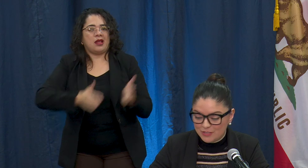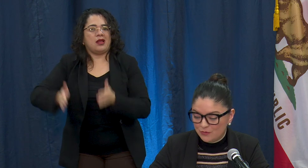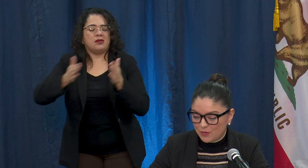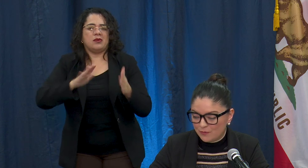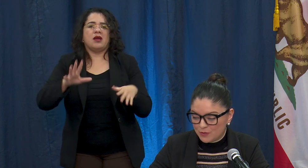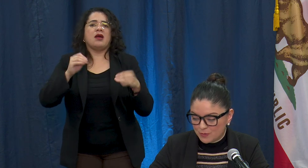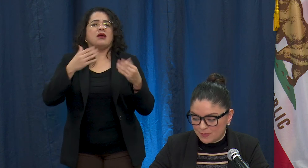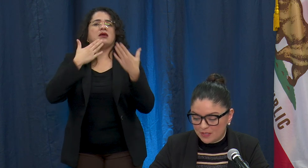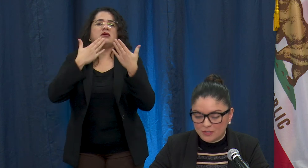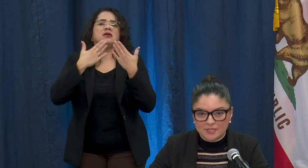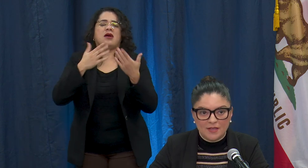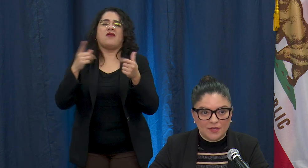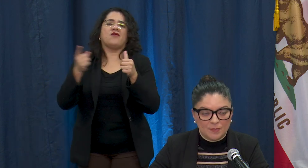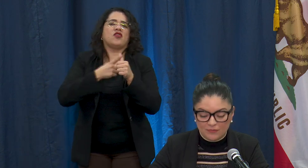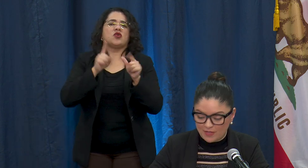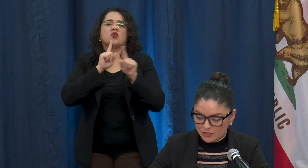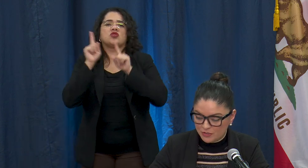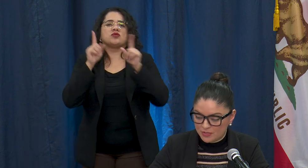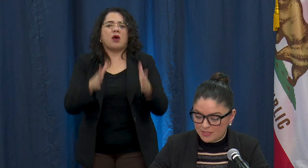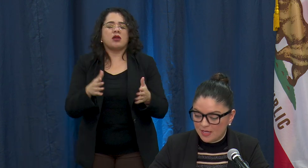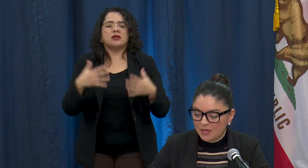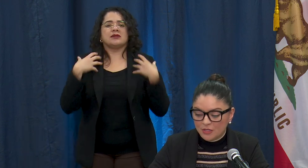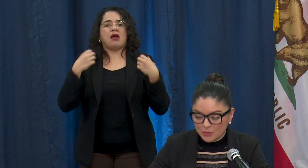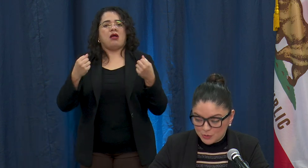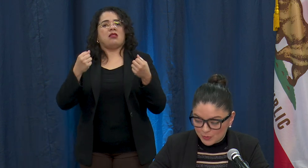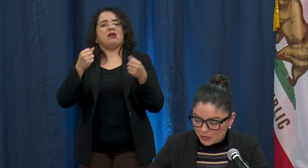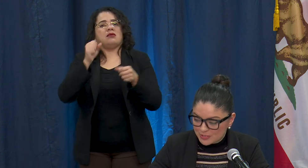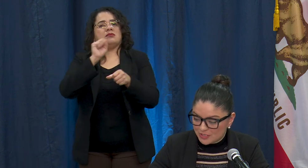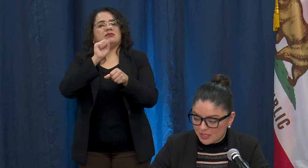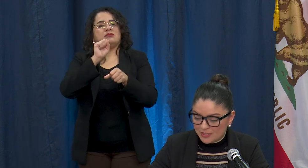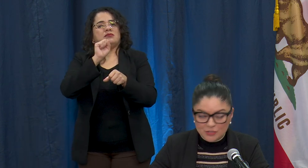for our first responders, health care professionals, grocery workers, educators,